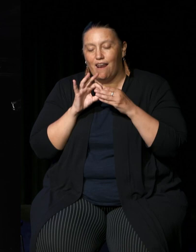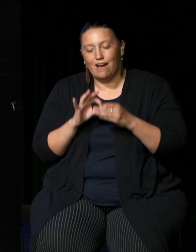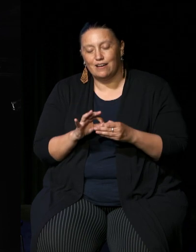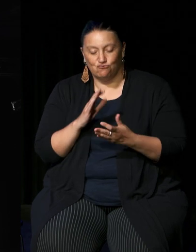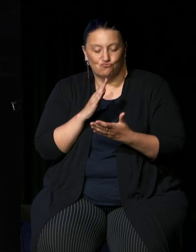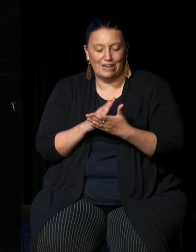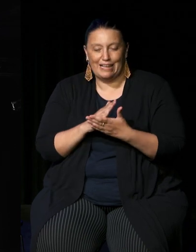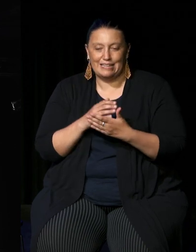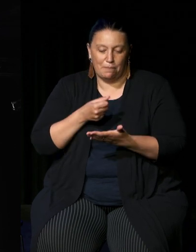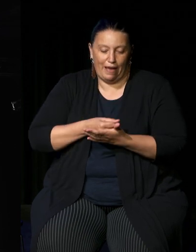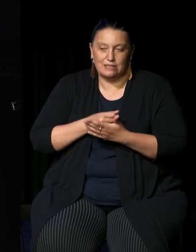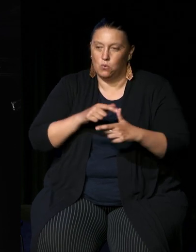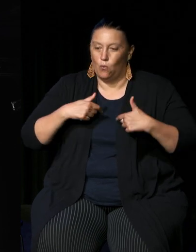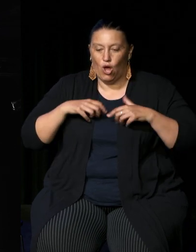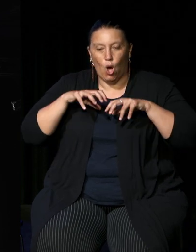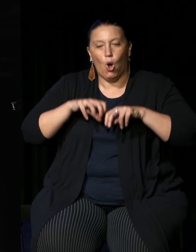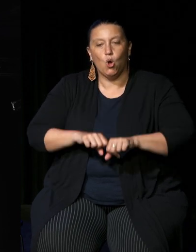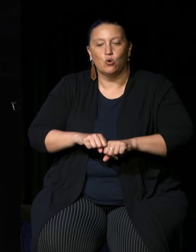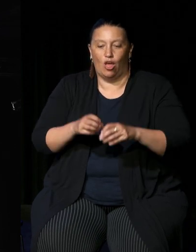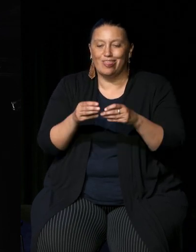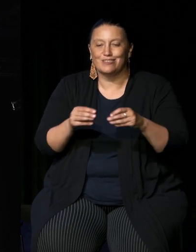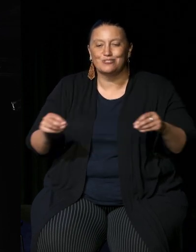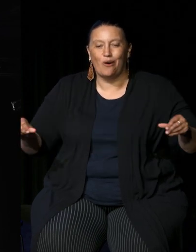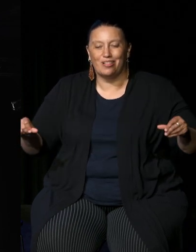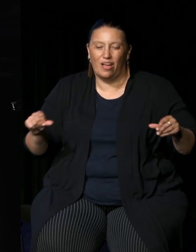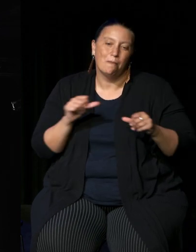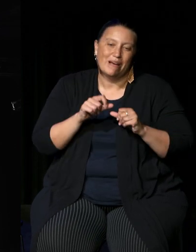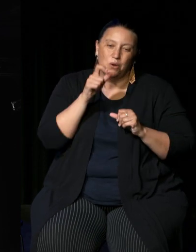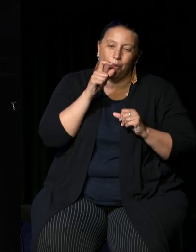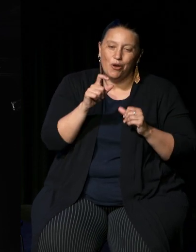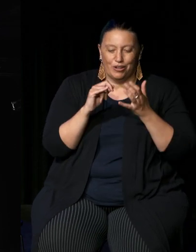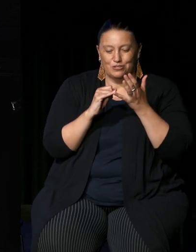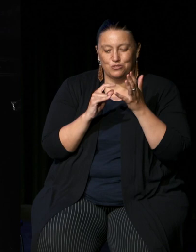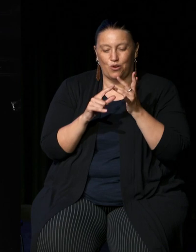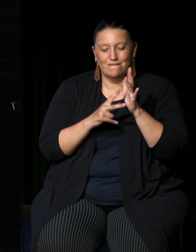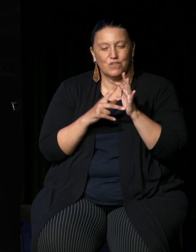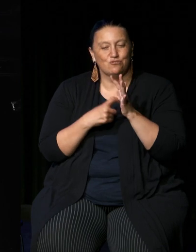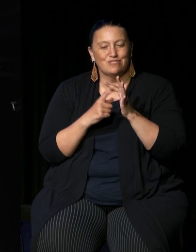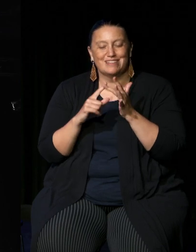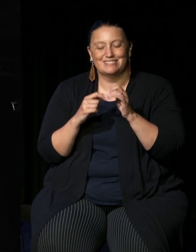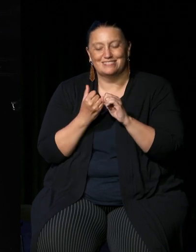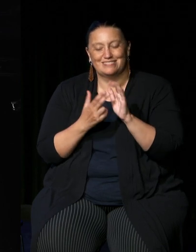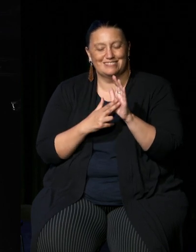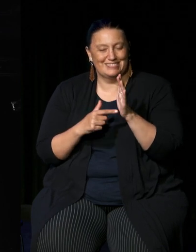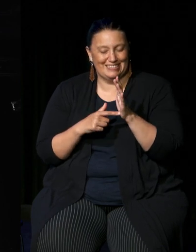of the ownership of the soil or better sovereignty it has never been ceded or extinguished and